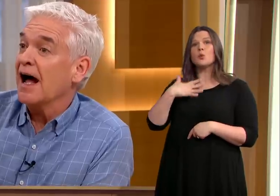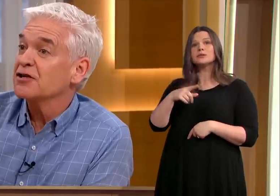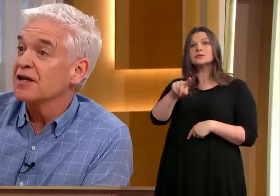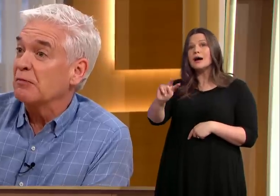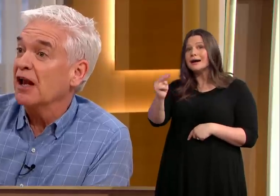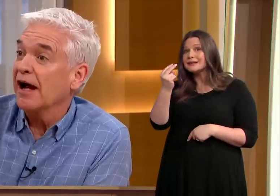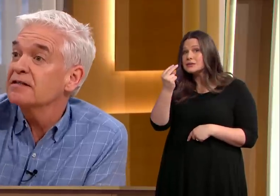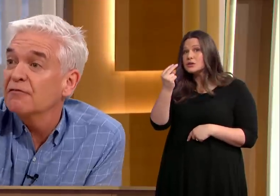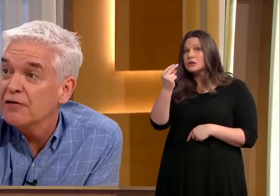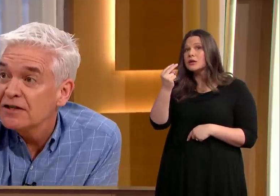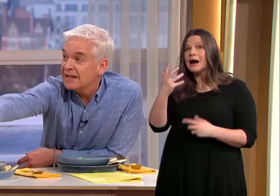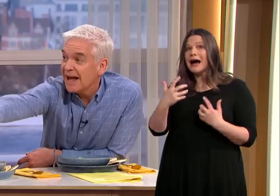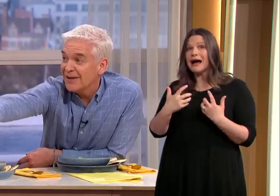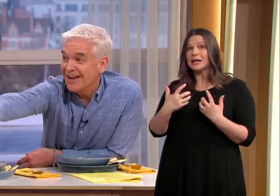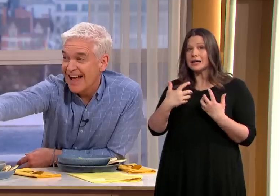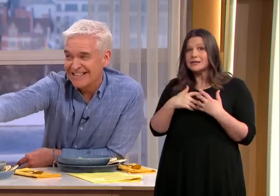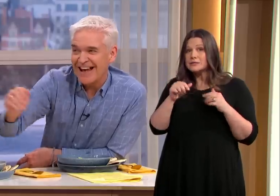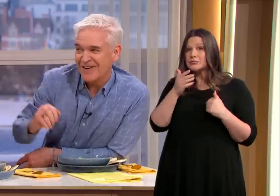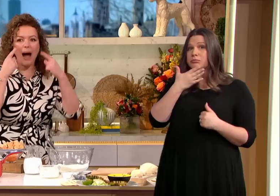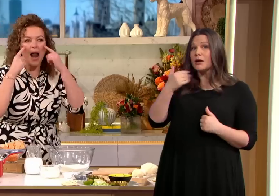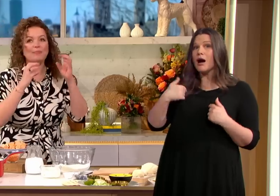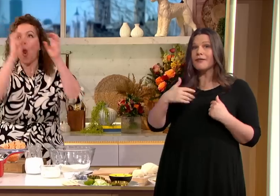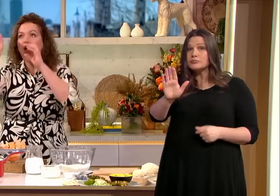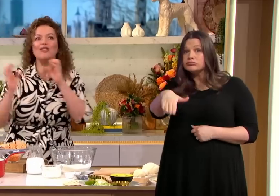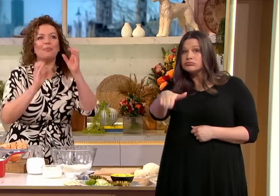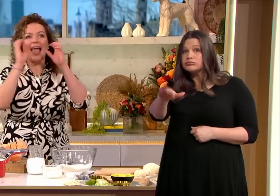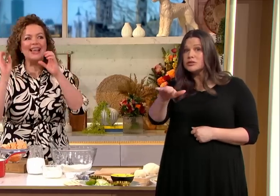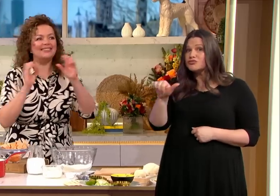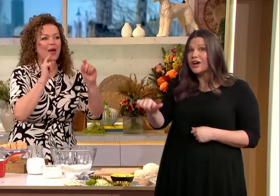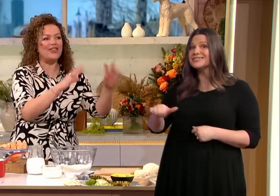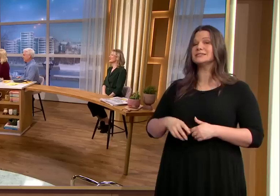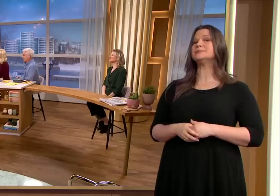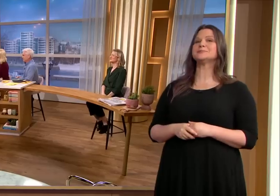actually polite for us to get your address please do yeah because otherwise my eyes are